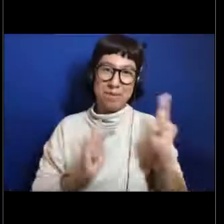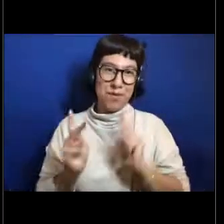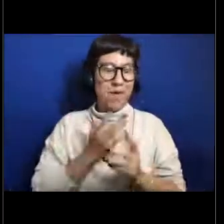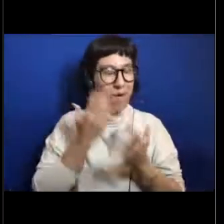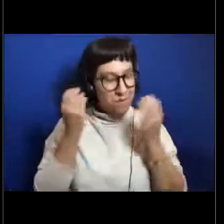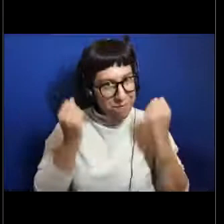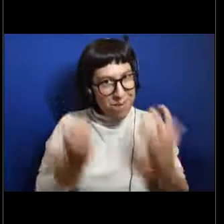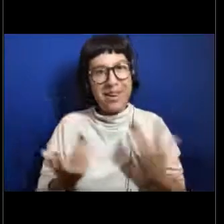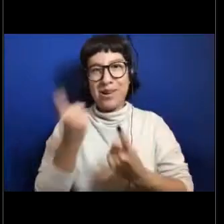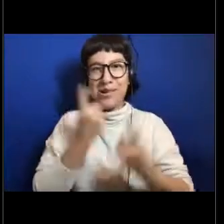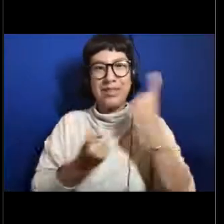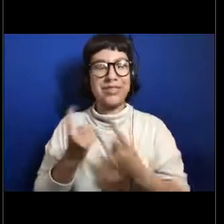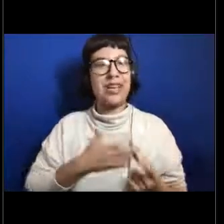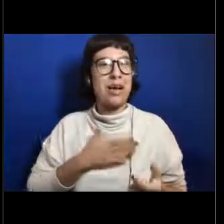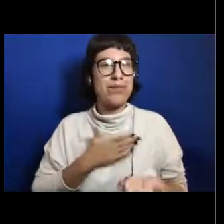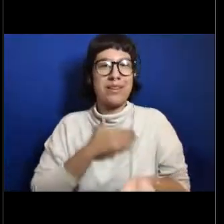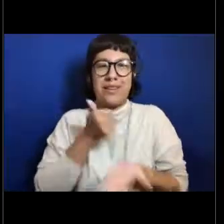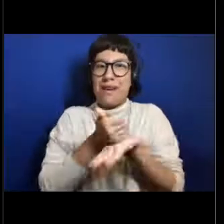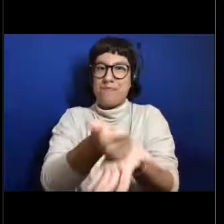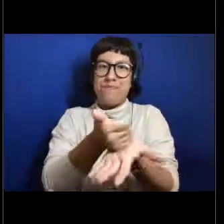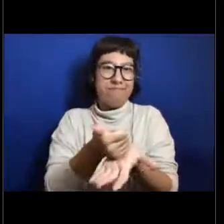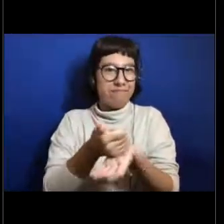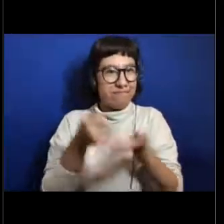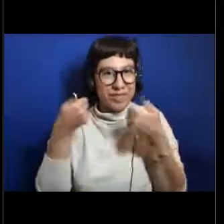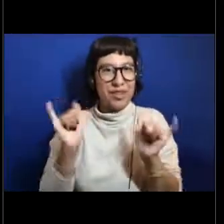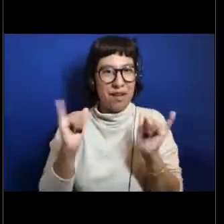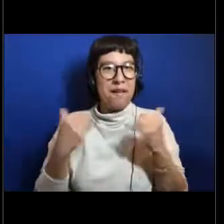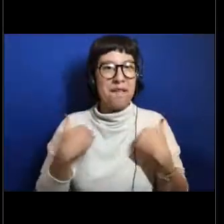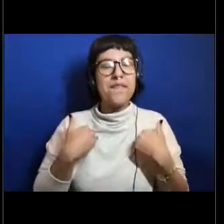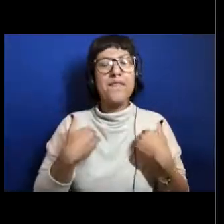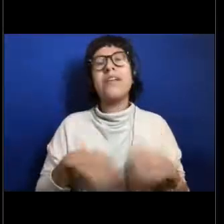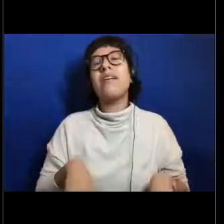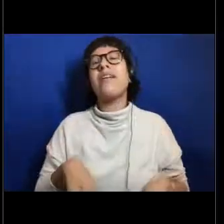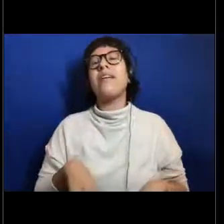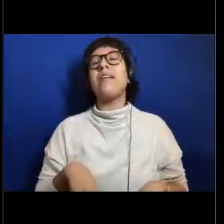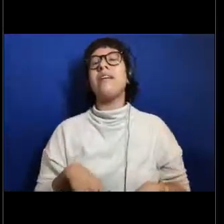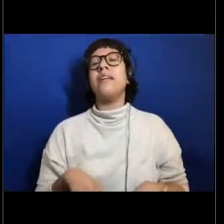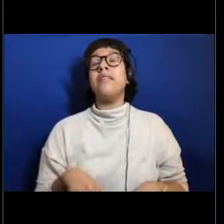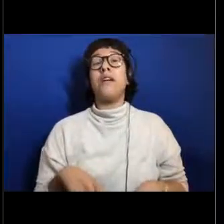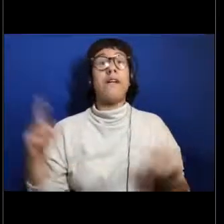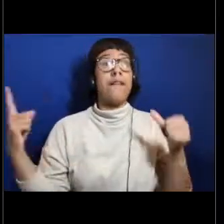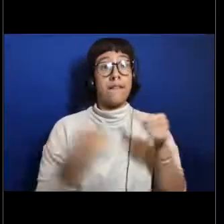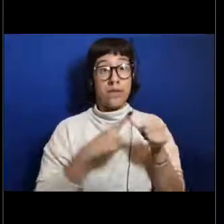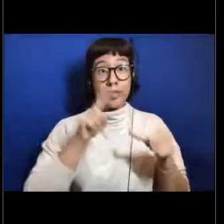and I am happy to say that that is still the case. So I'm going to ask you the first question Wan asked